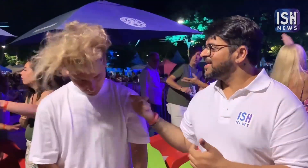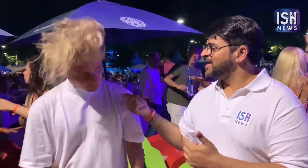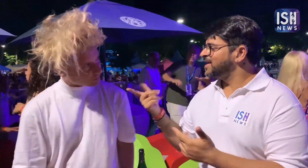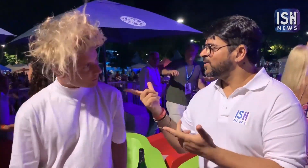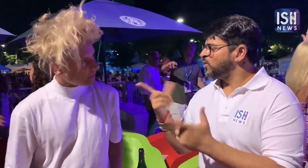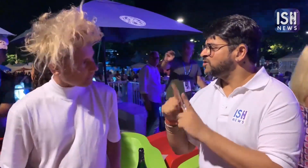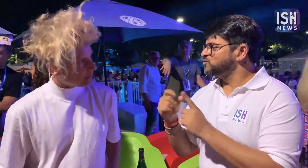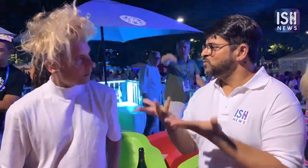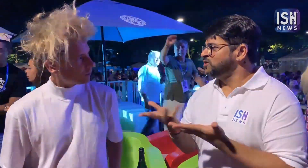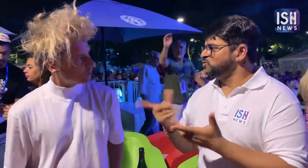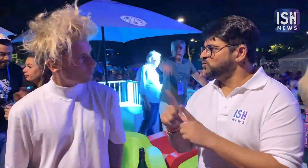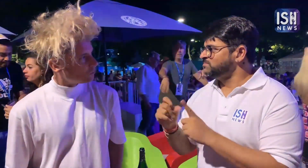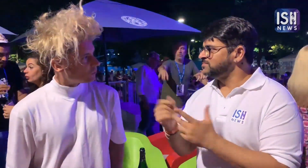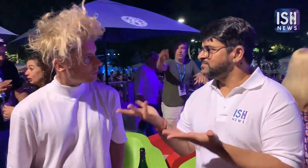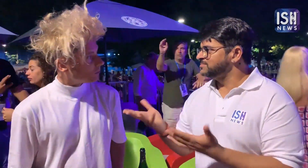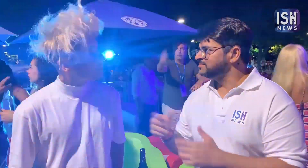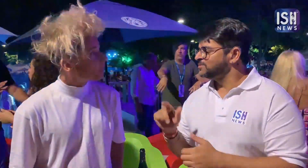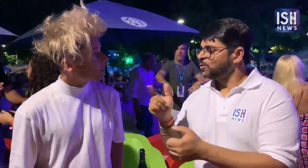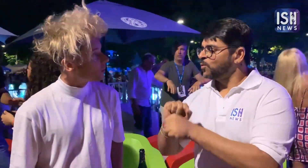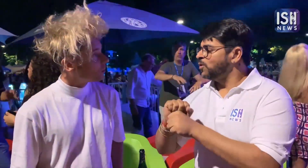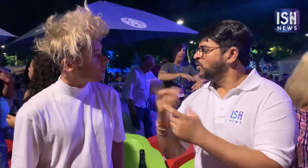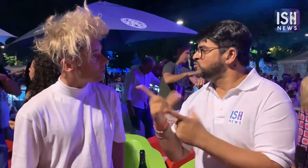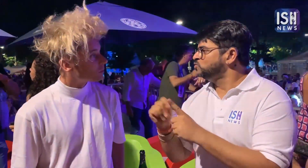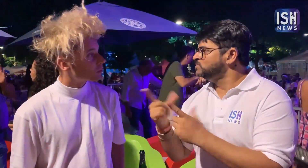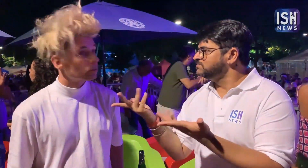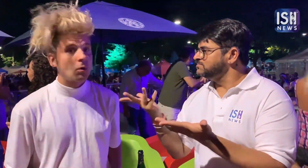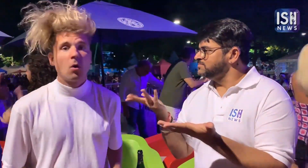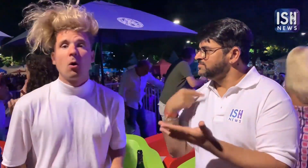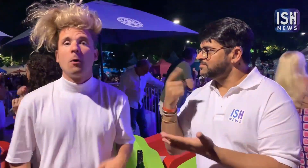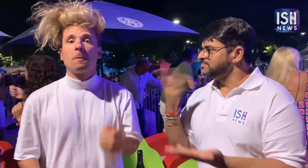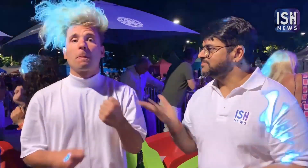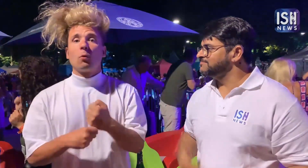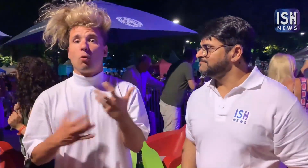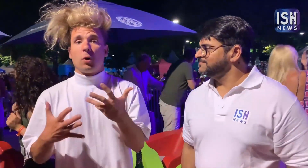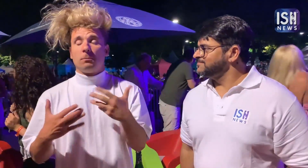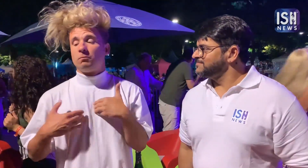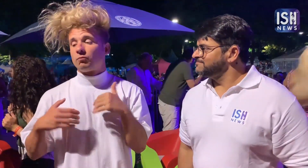What do you do? What is your profession? What do I do?